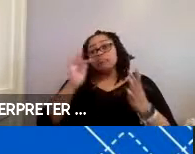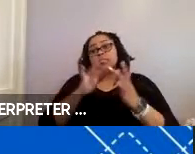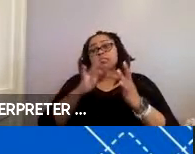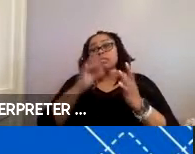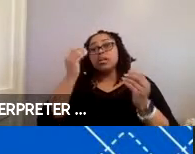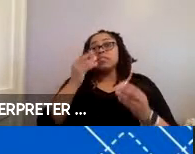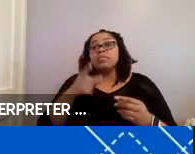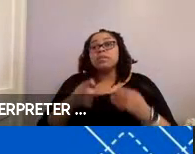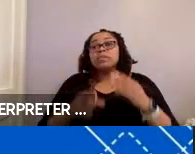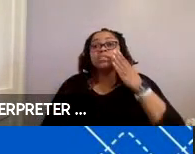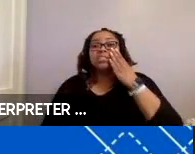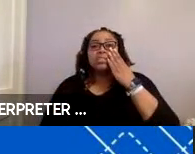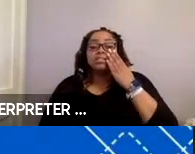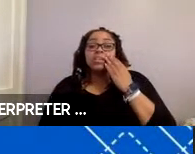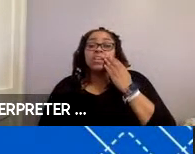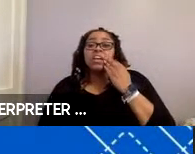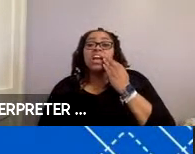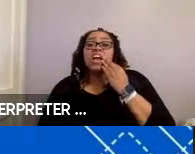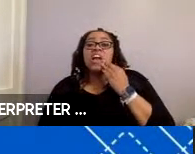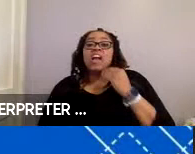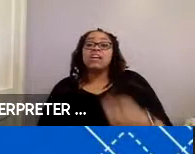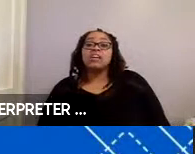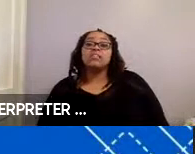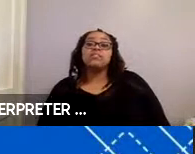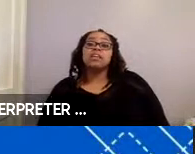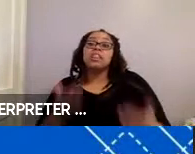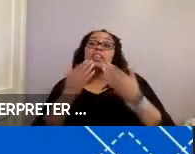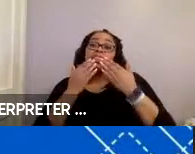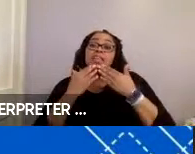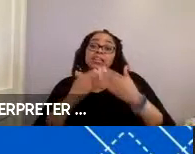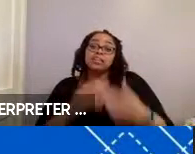up on the screen right now. So, thank you.